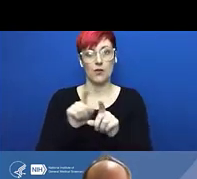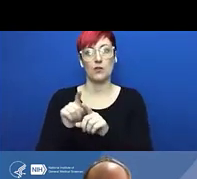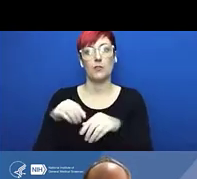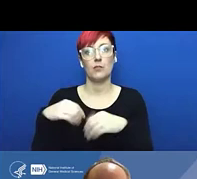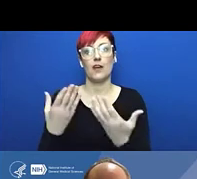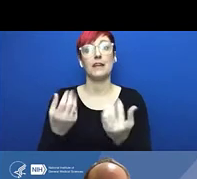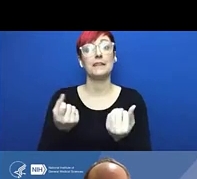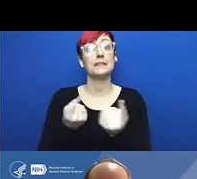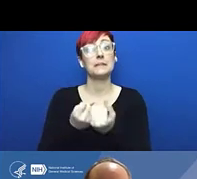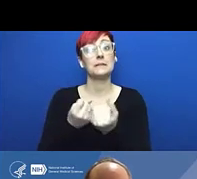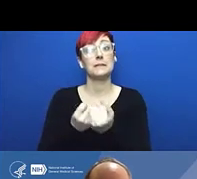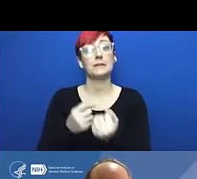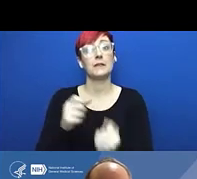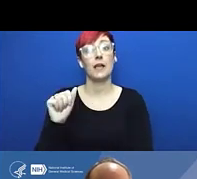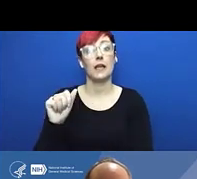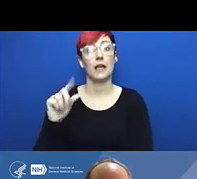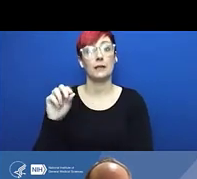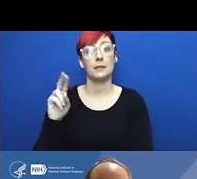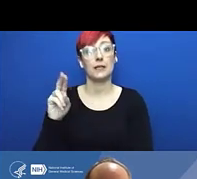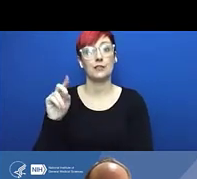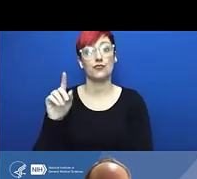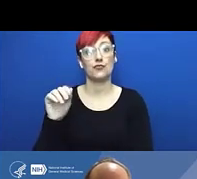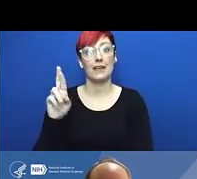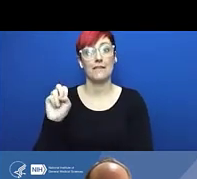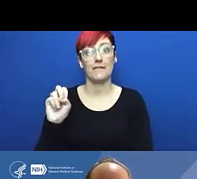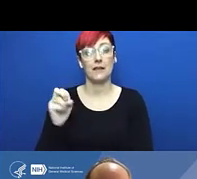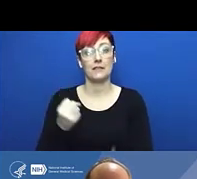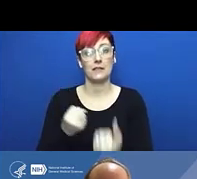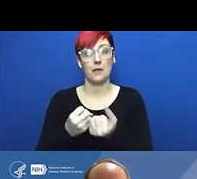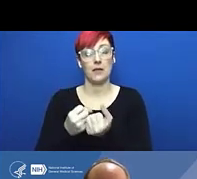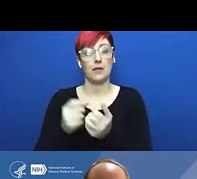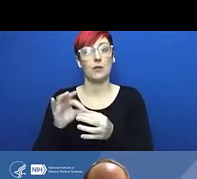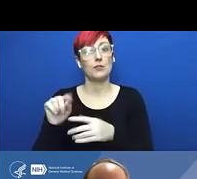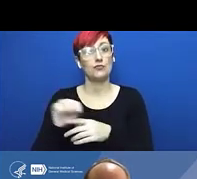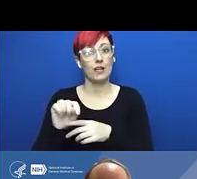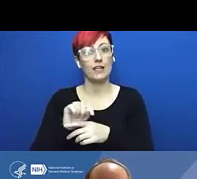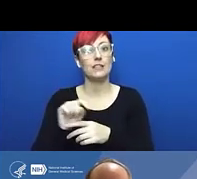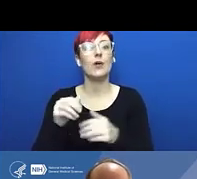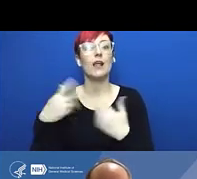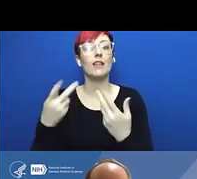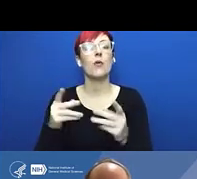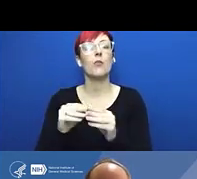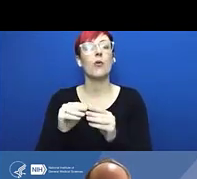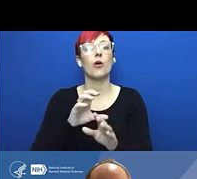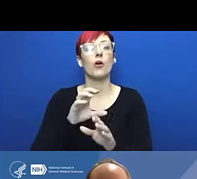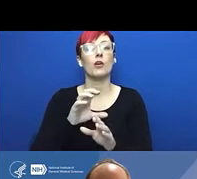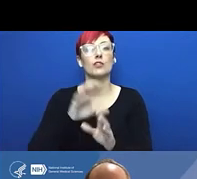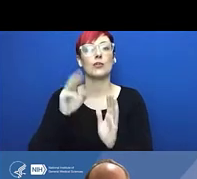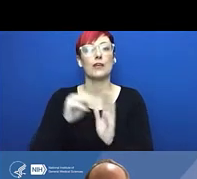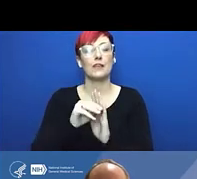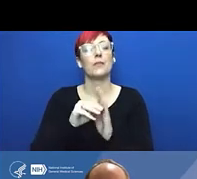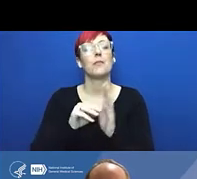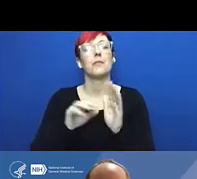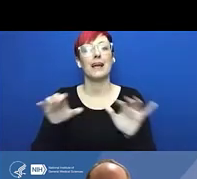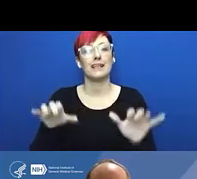and allowed it to become pathogenic again. The CDC which published a report on this particular event